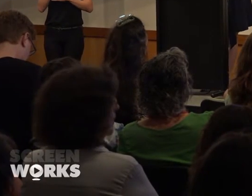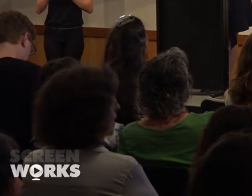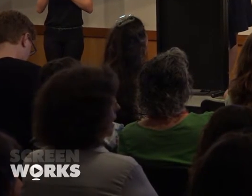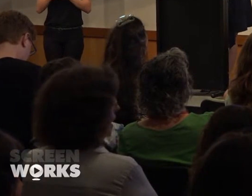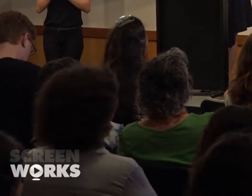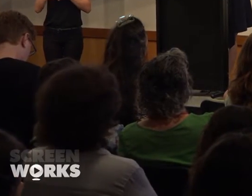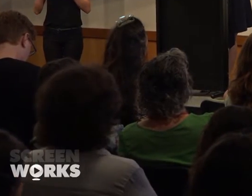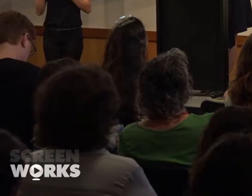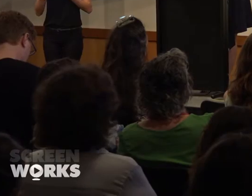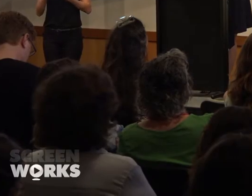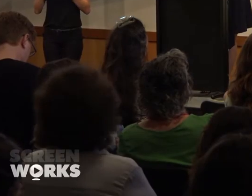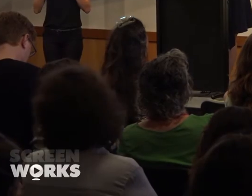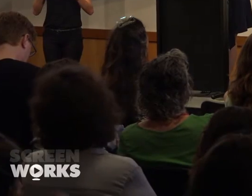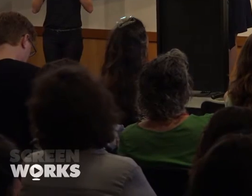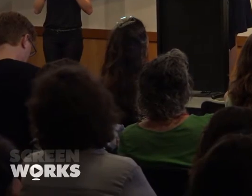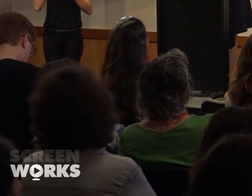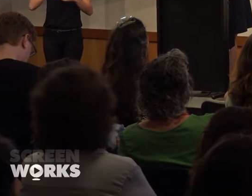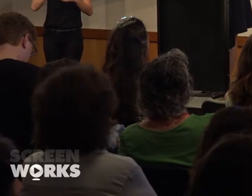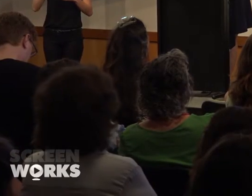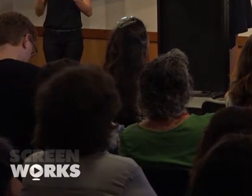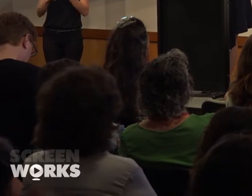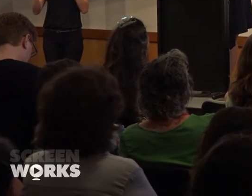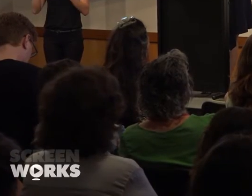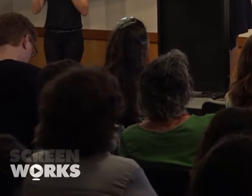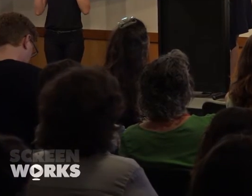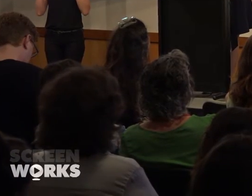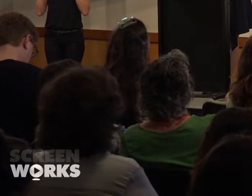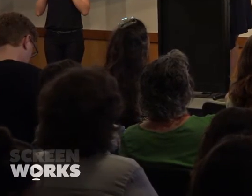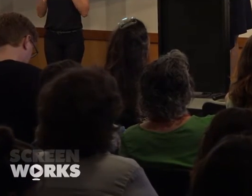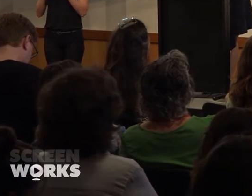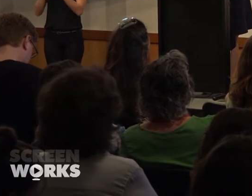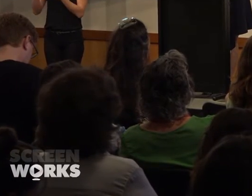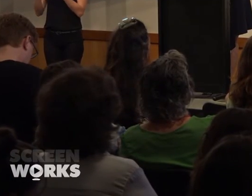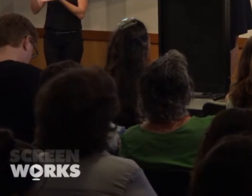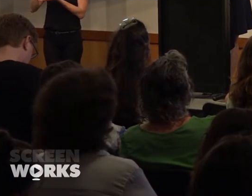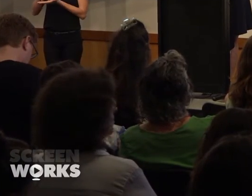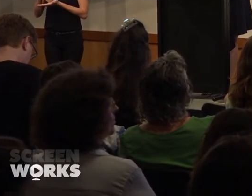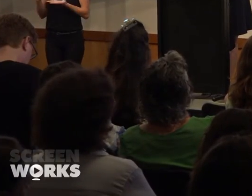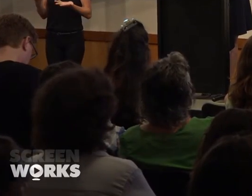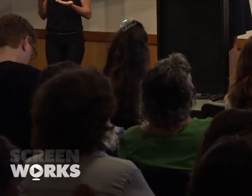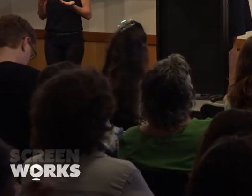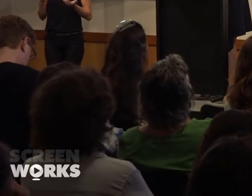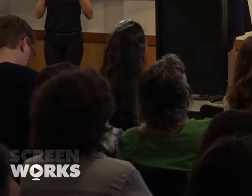getting these stats last year and suddenly these extraordinary programs are here. That's probably a Screen Australia question since you were the first.